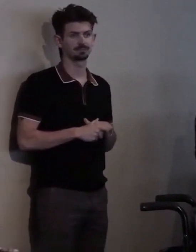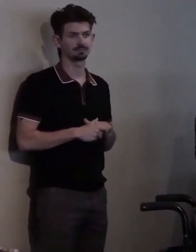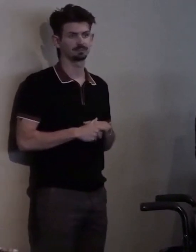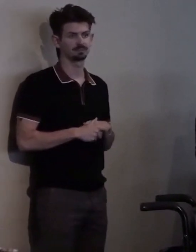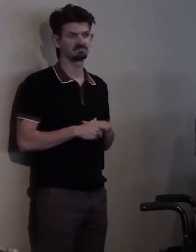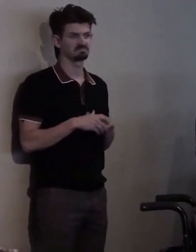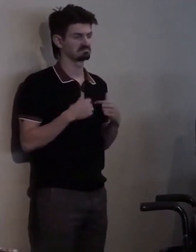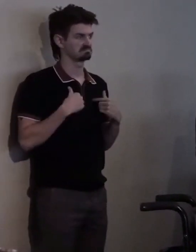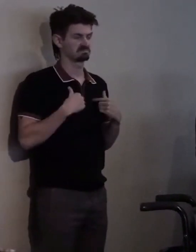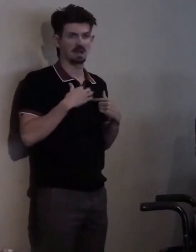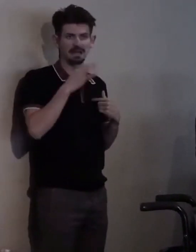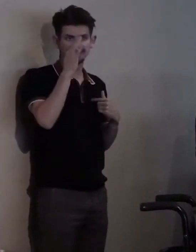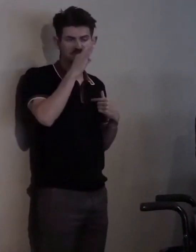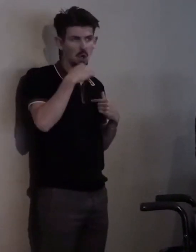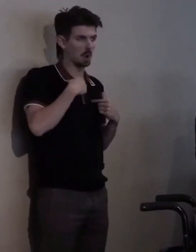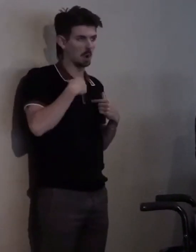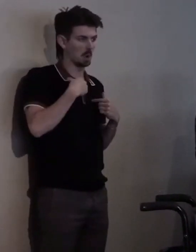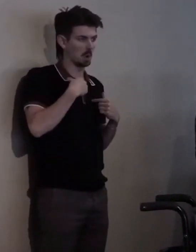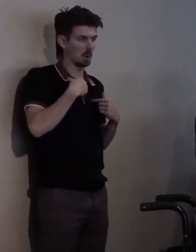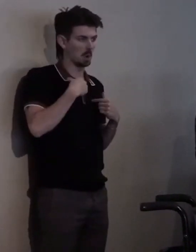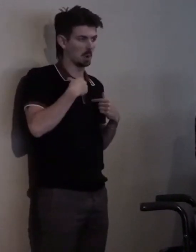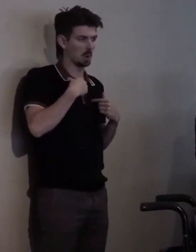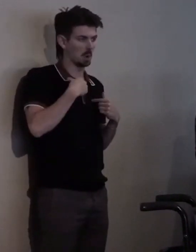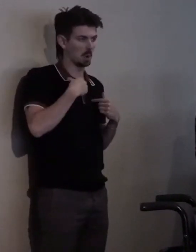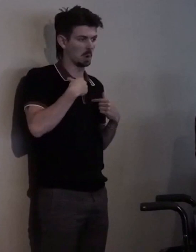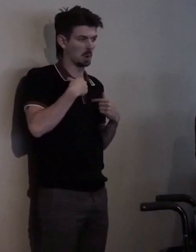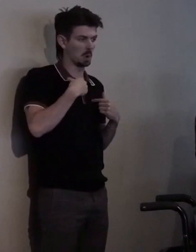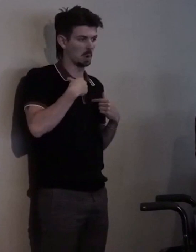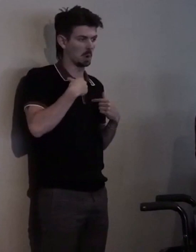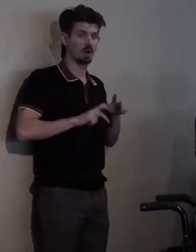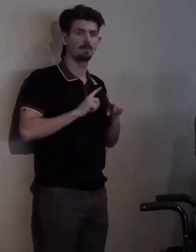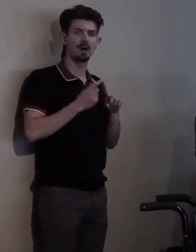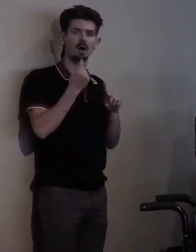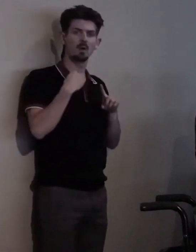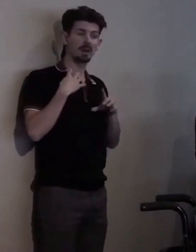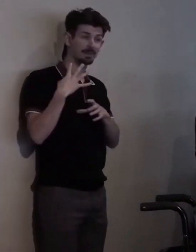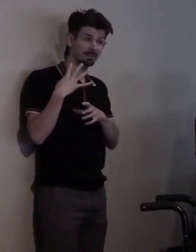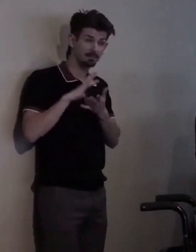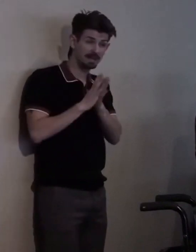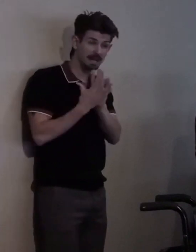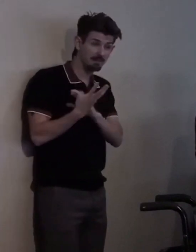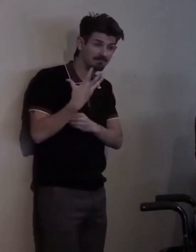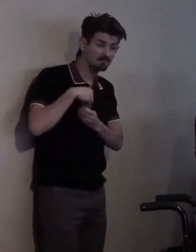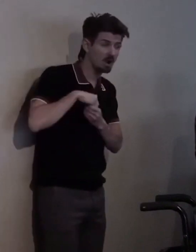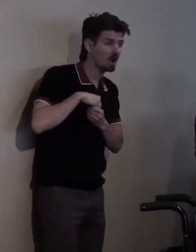but once I got involved and then got involved, organizing people around the health care forums